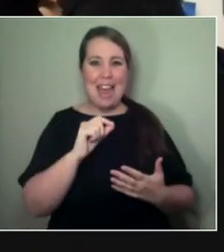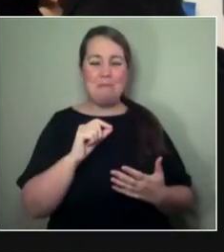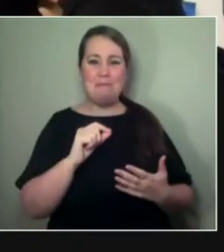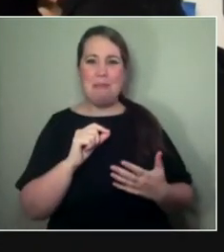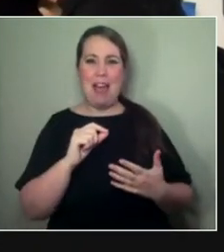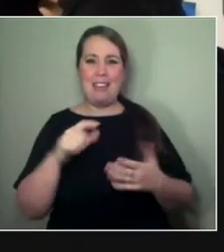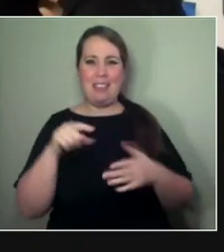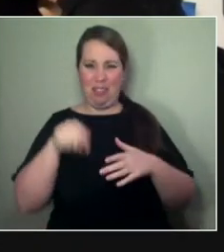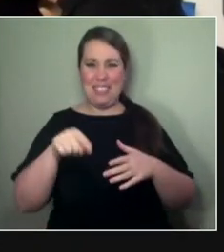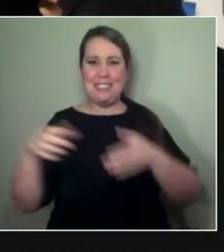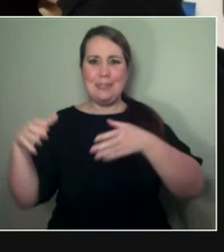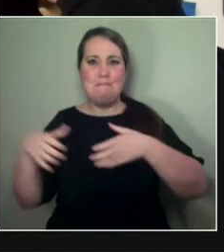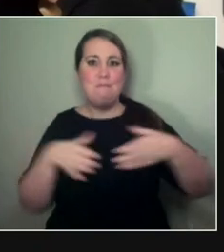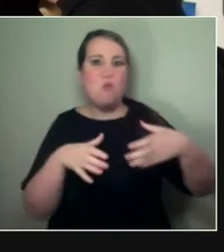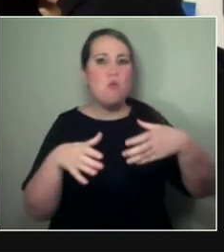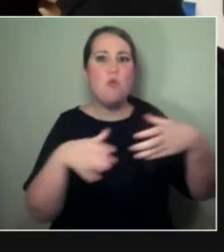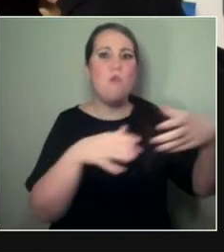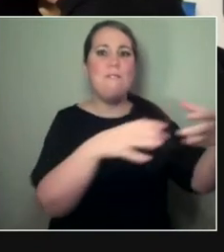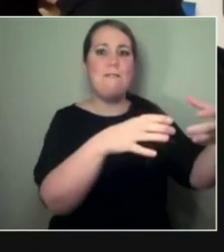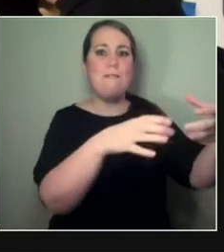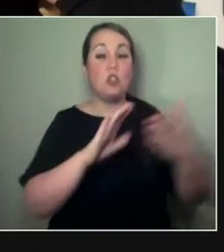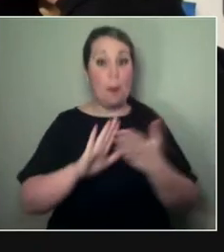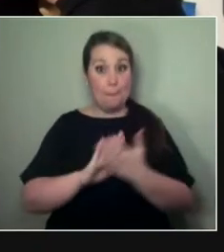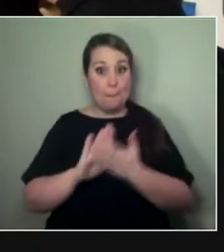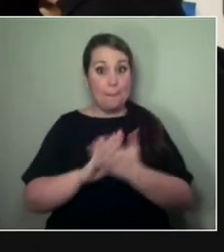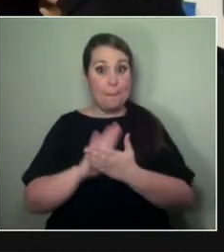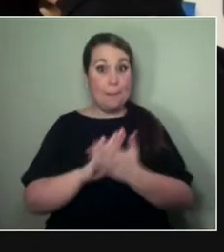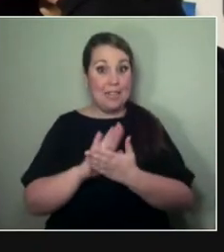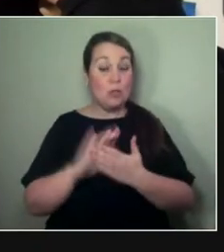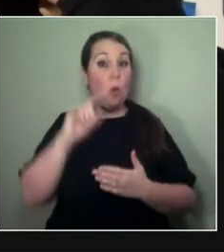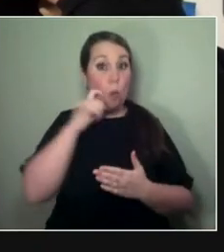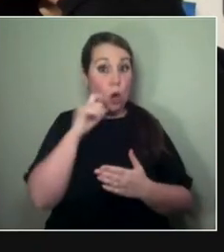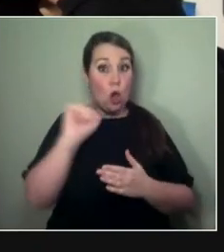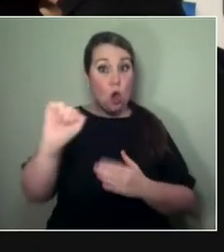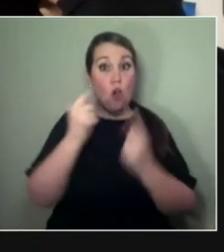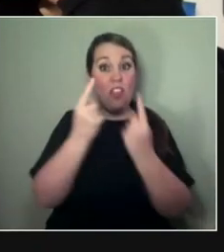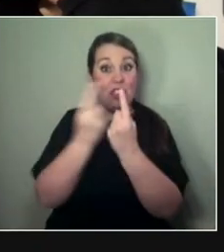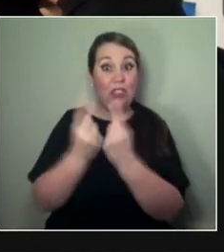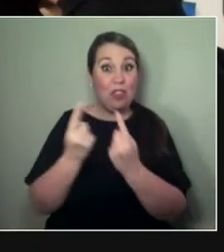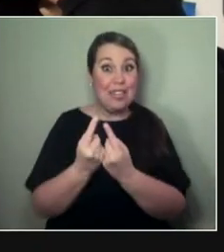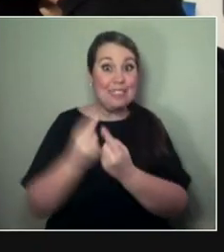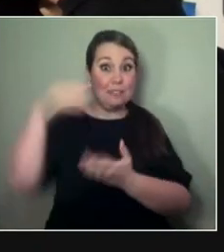there's not a big shipping container full of all these appliances coming from Vancouver to go to Auckland